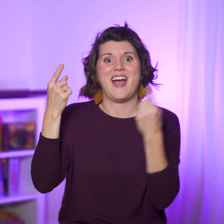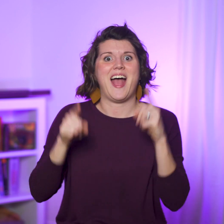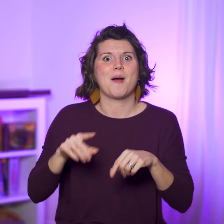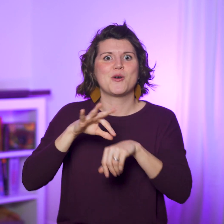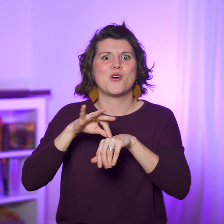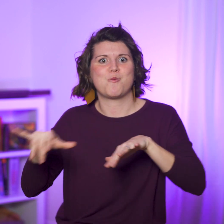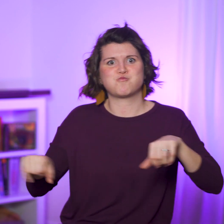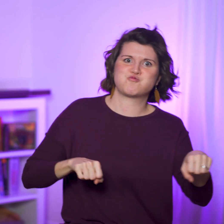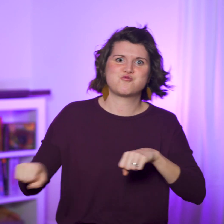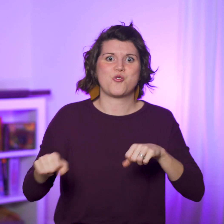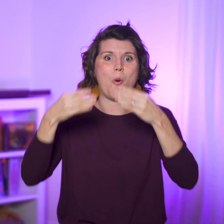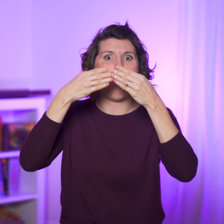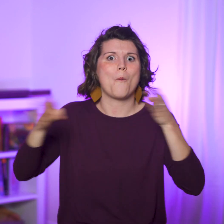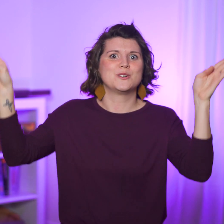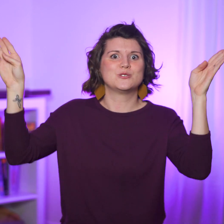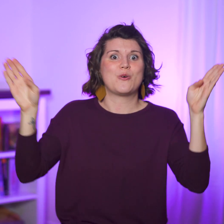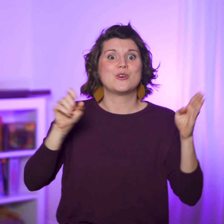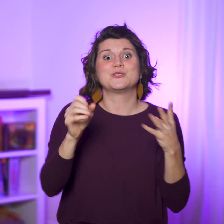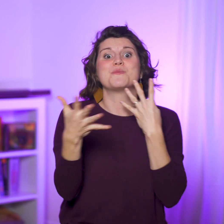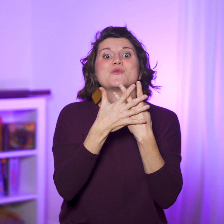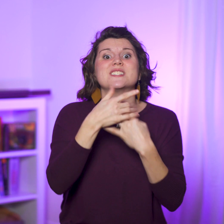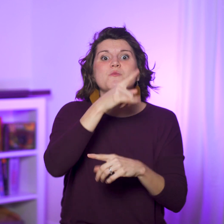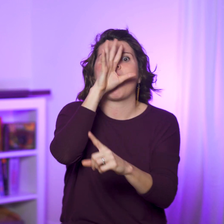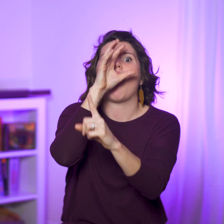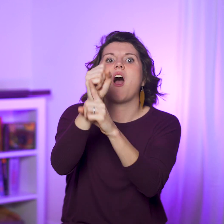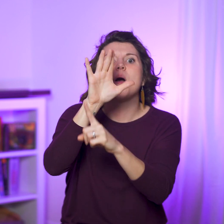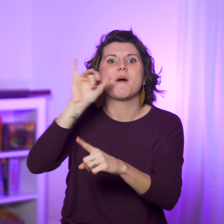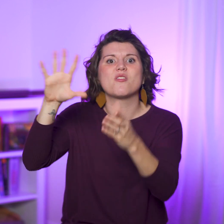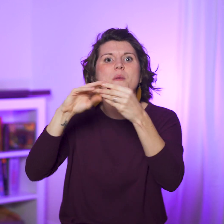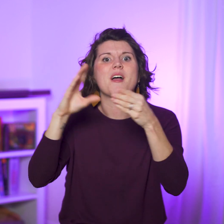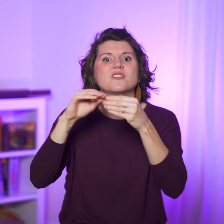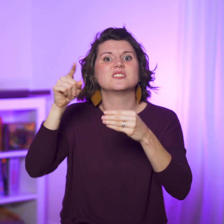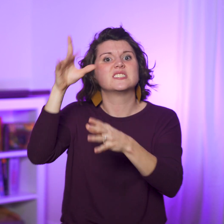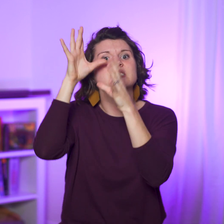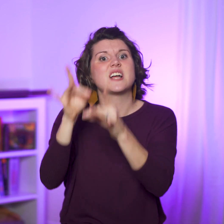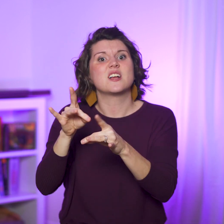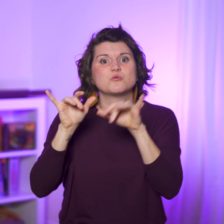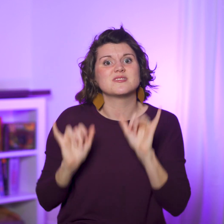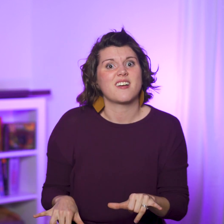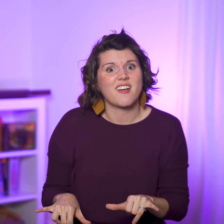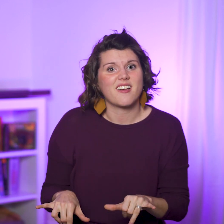When an earthquake opens the doors, the prisoners are so captivated by their message that they stay put.